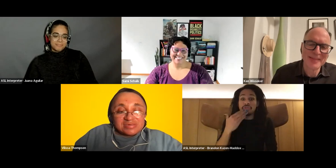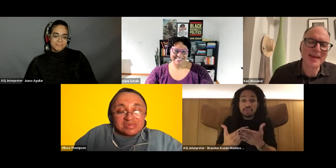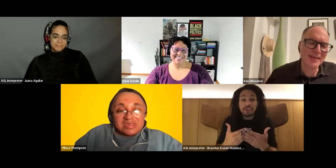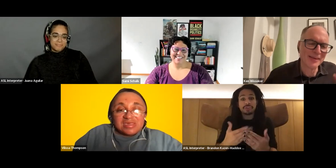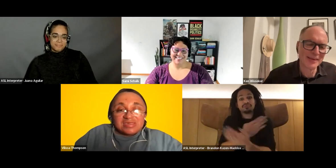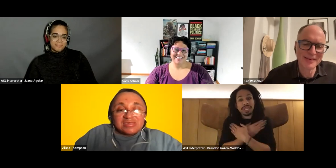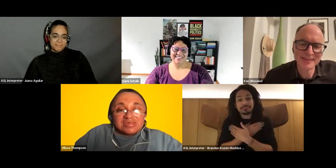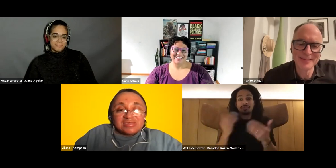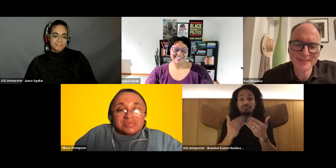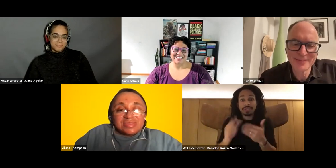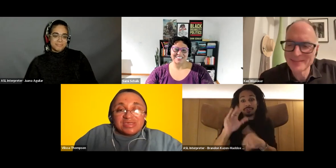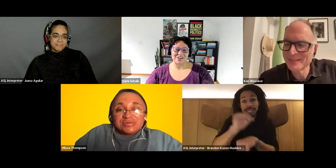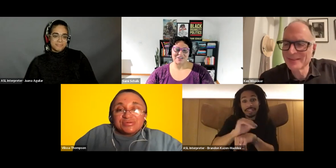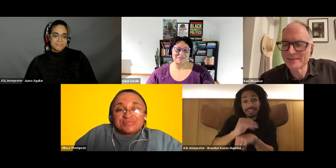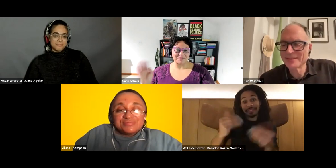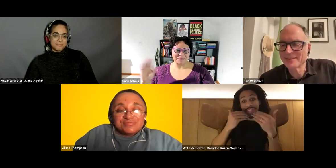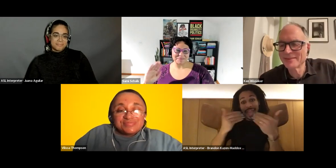Ken Wissoker: Thank you. Sami Schalk: Thank you.